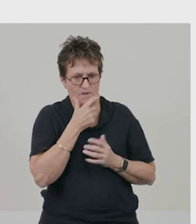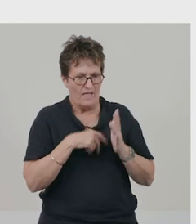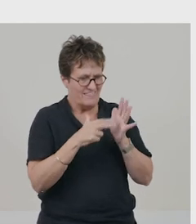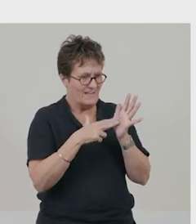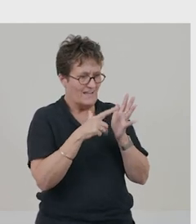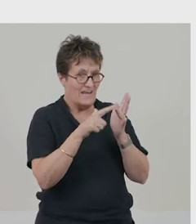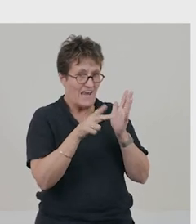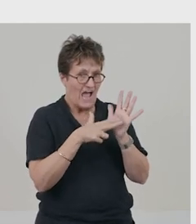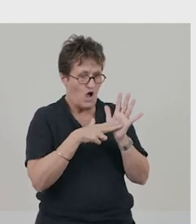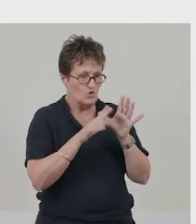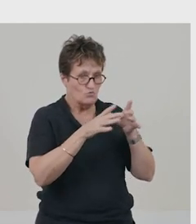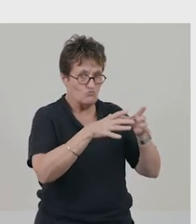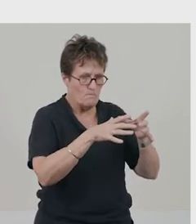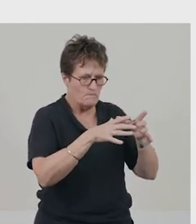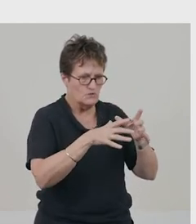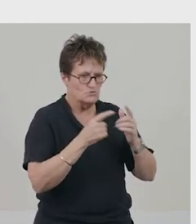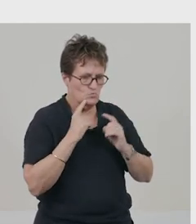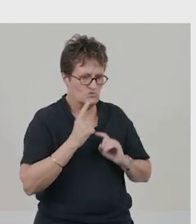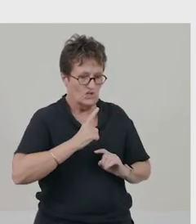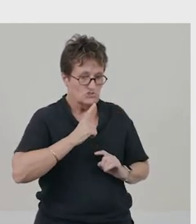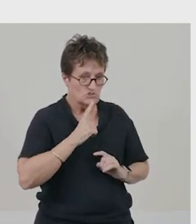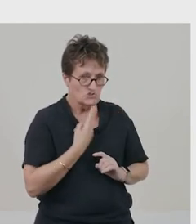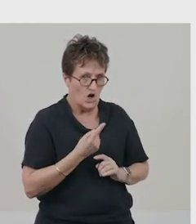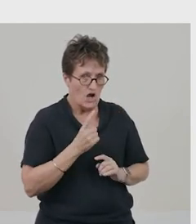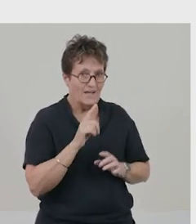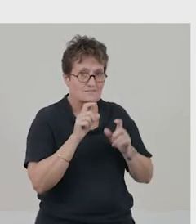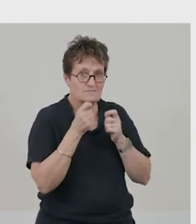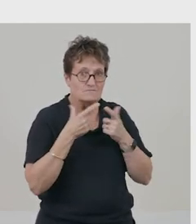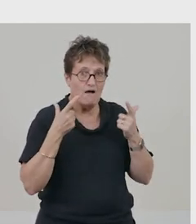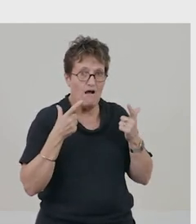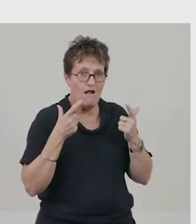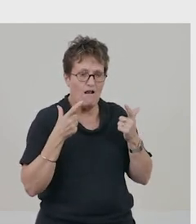I think the noun group, ‘a shy smile’, tells readers how she is feeling.